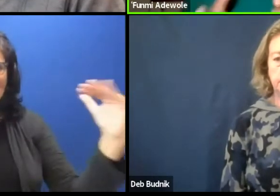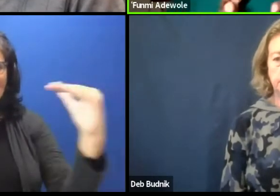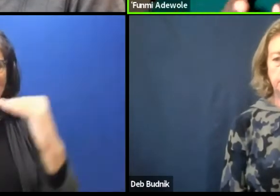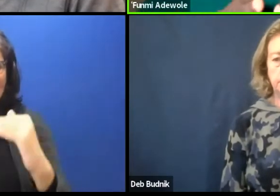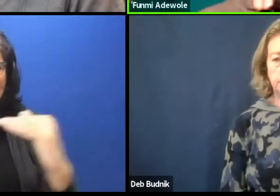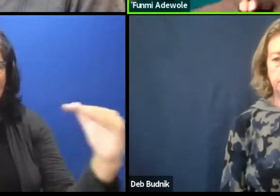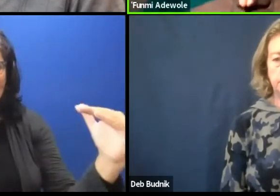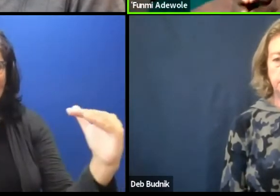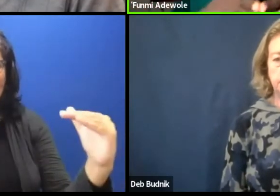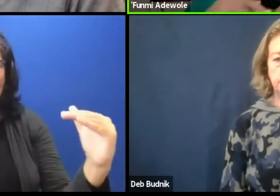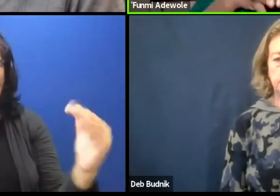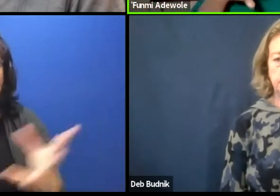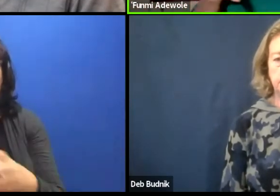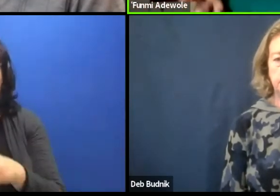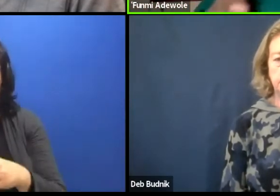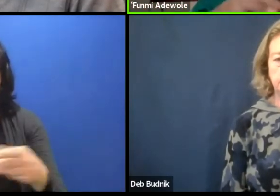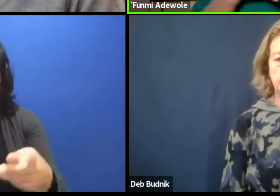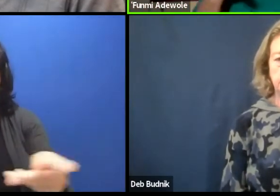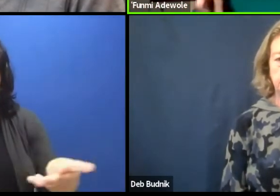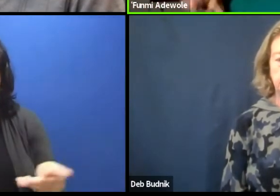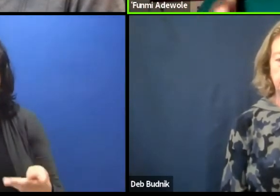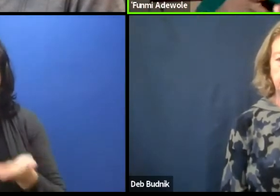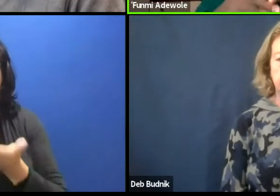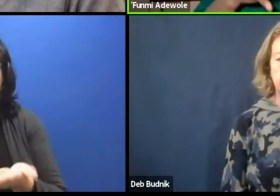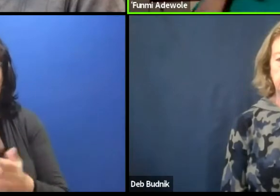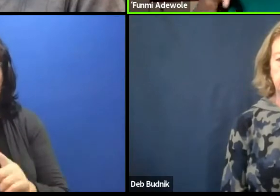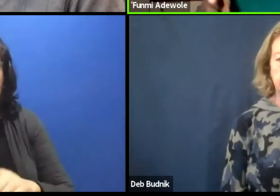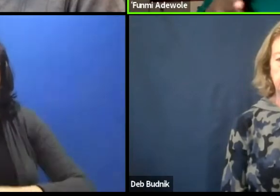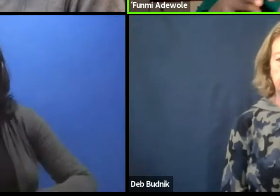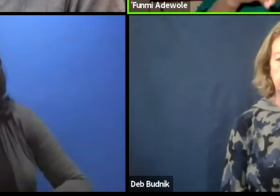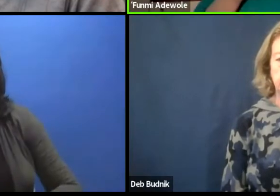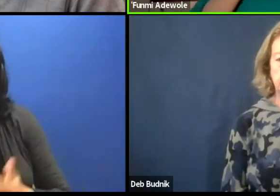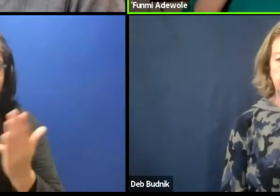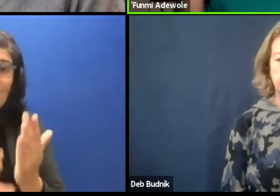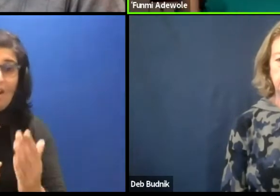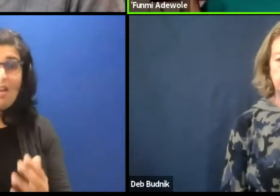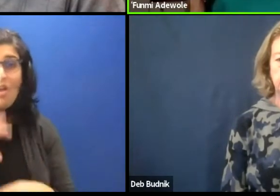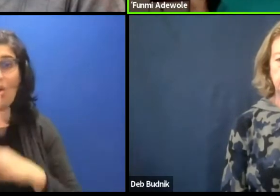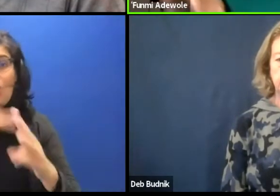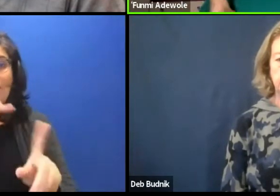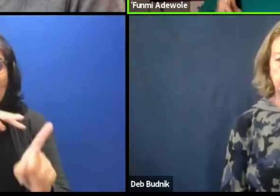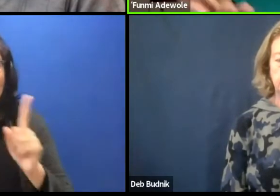a dialogue over the art, the philosophy, the worldview, the perceptions.